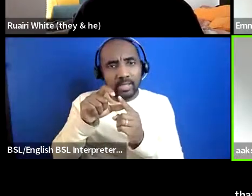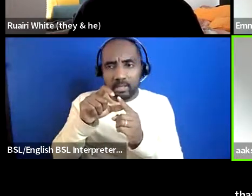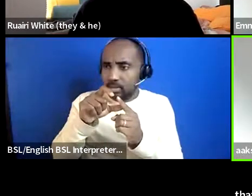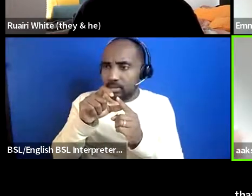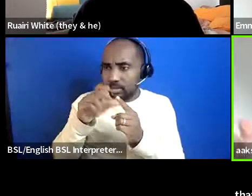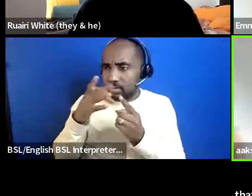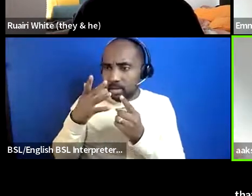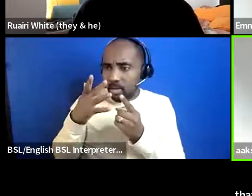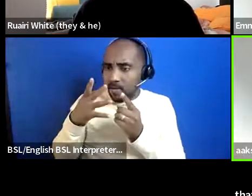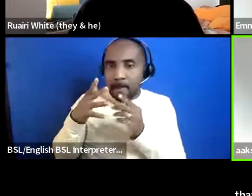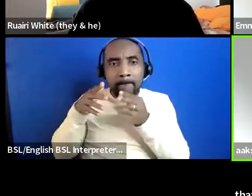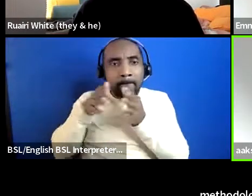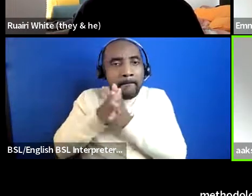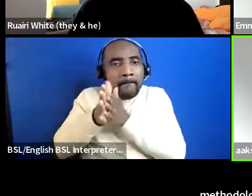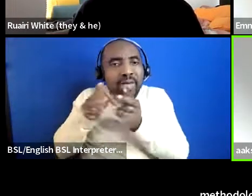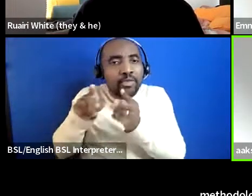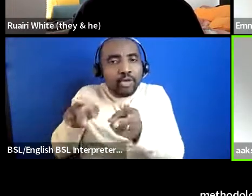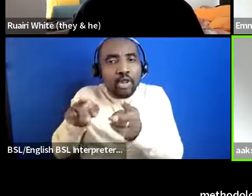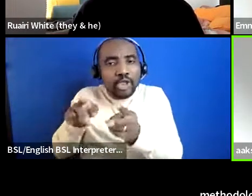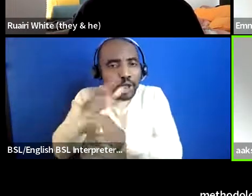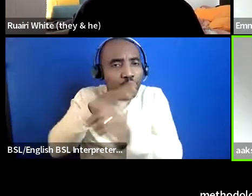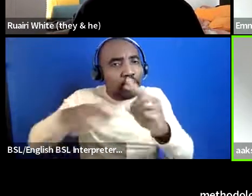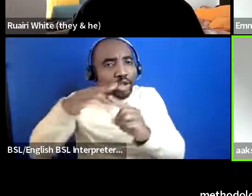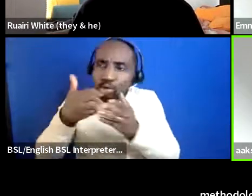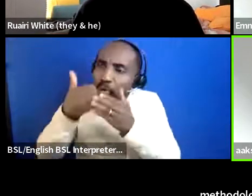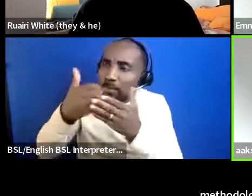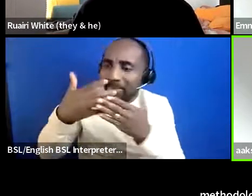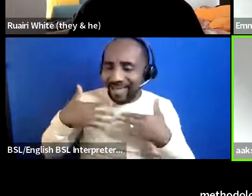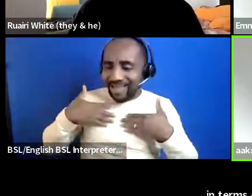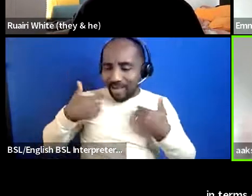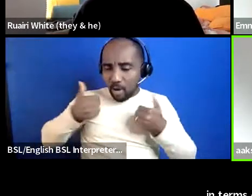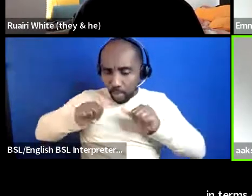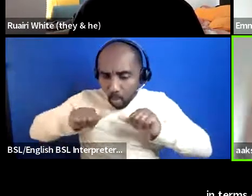measurement in terms of social impact or in health and well-being and so you're expecting somebody